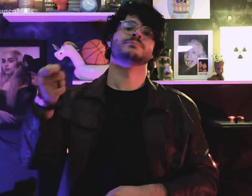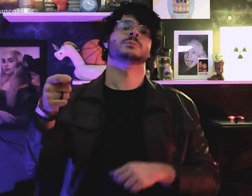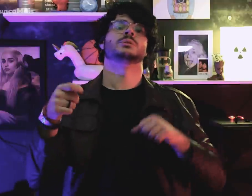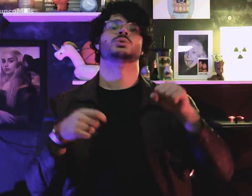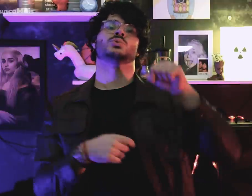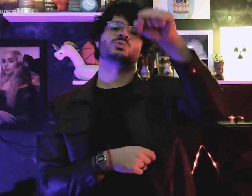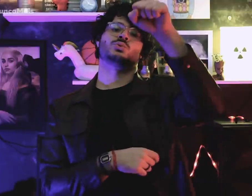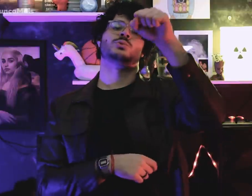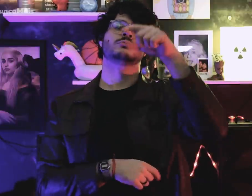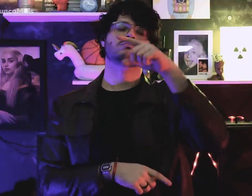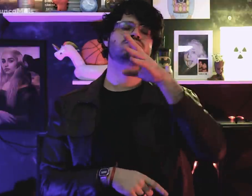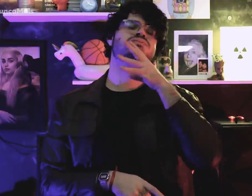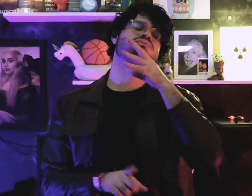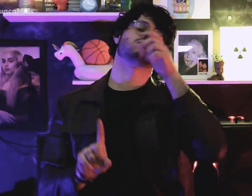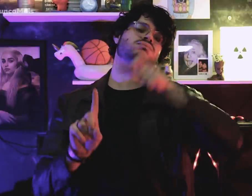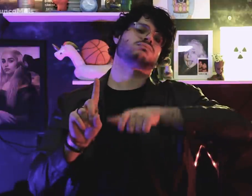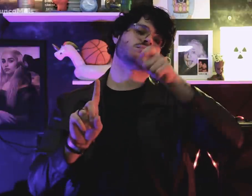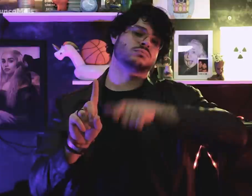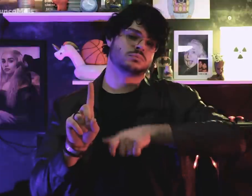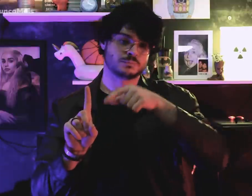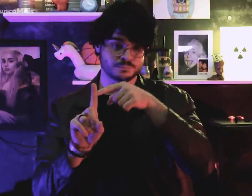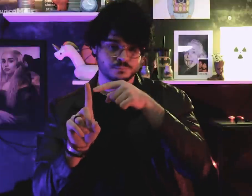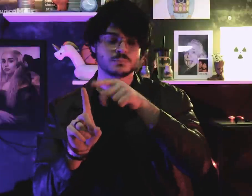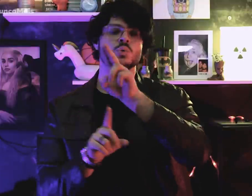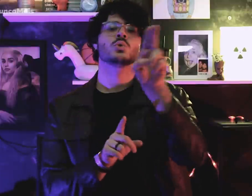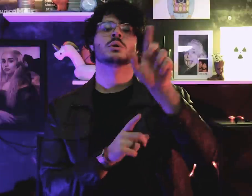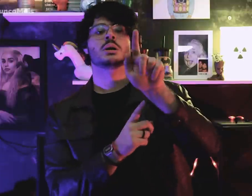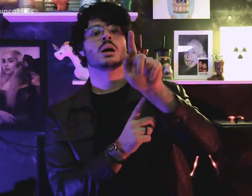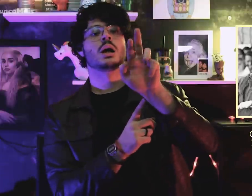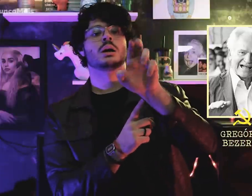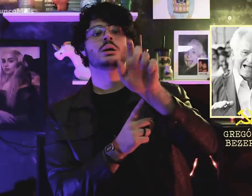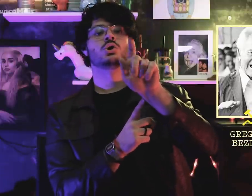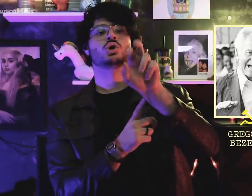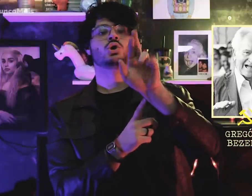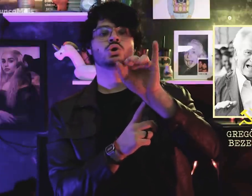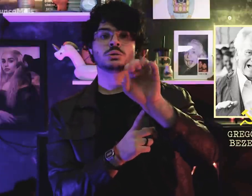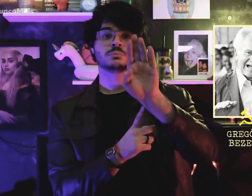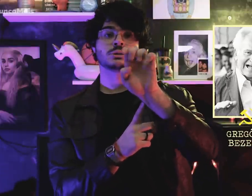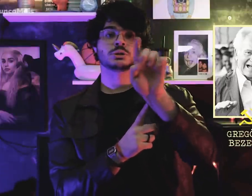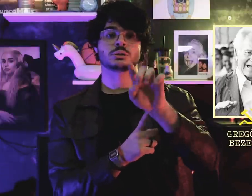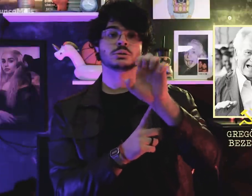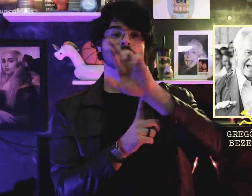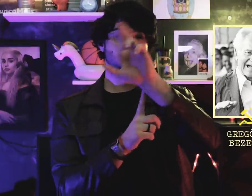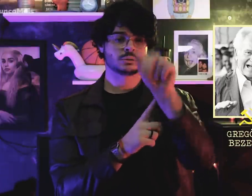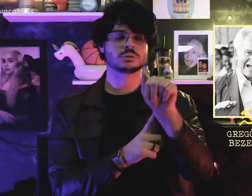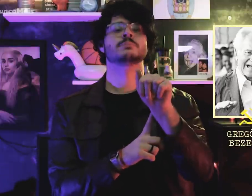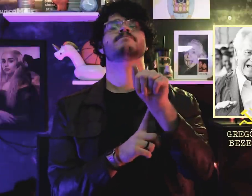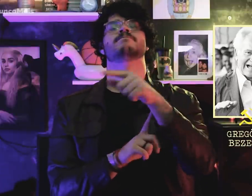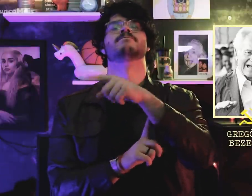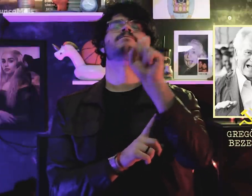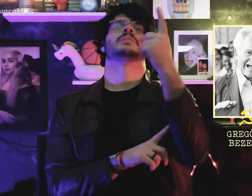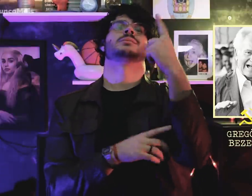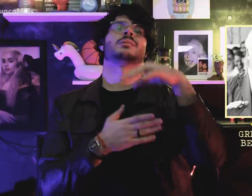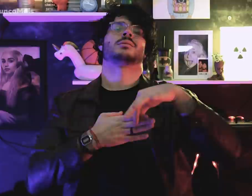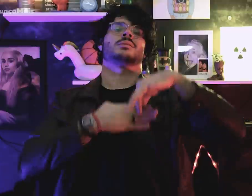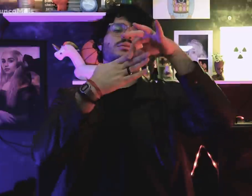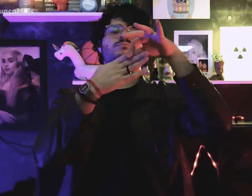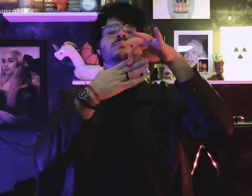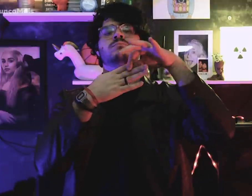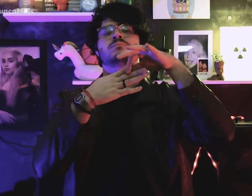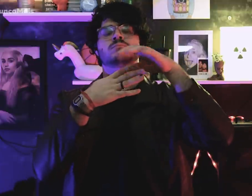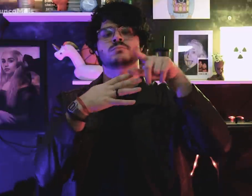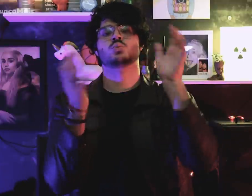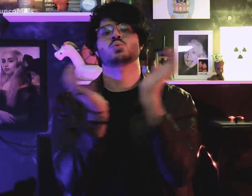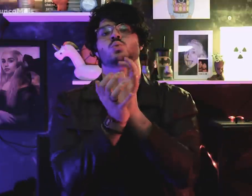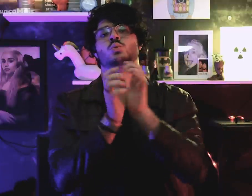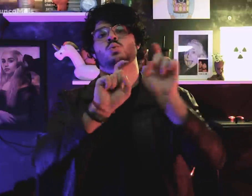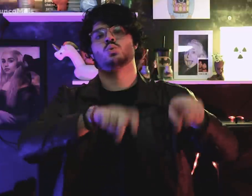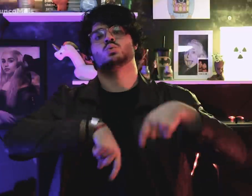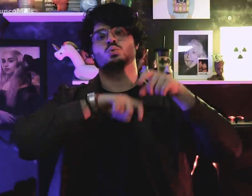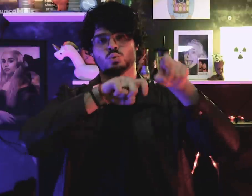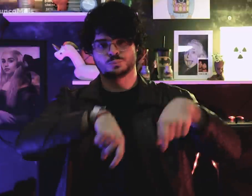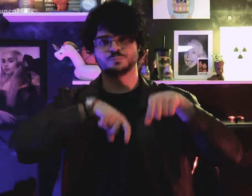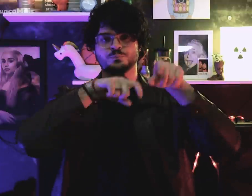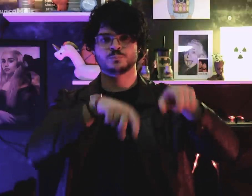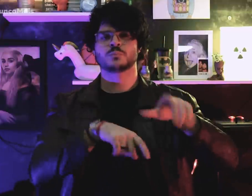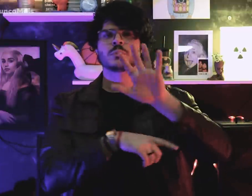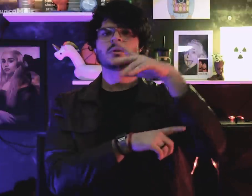known communist, Gregório Bezerra, former leader of the Peasant Leagues.